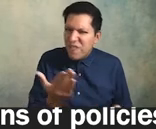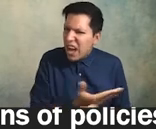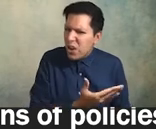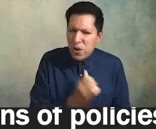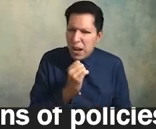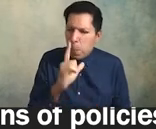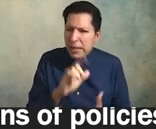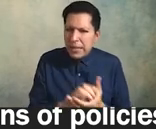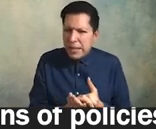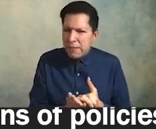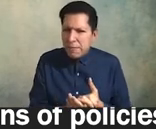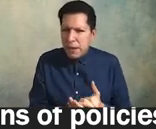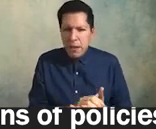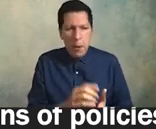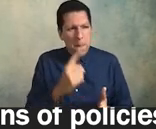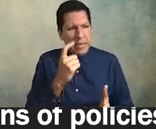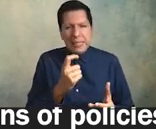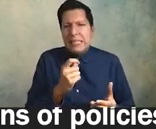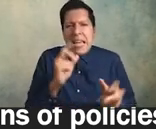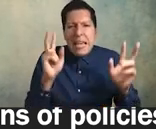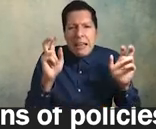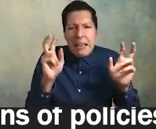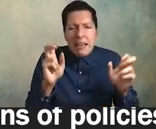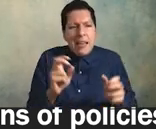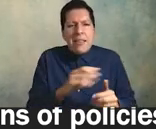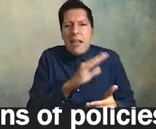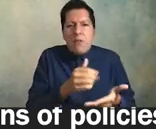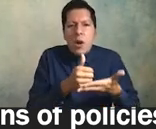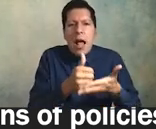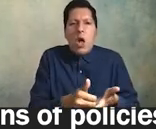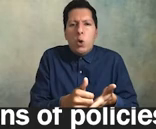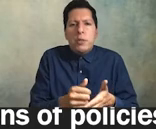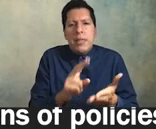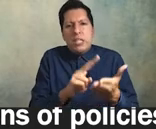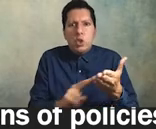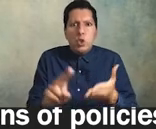for failing to help the institution advance achieve and ultimately sustain